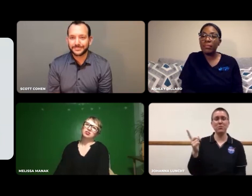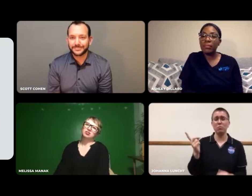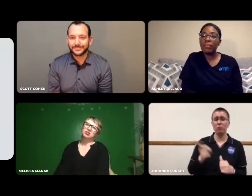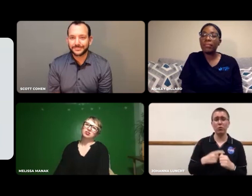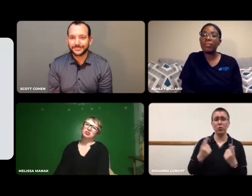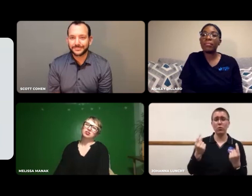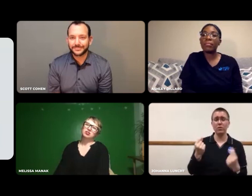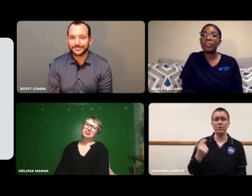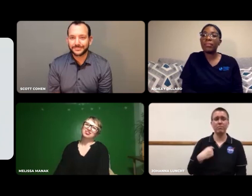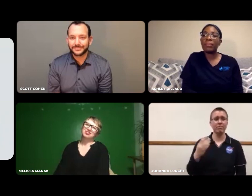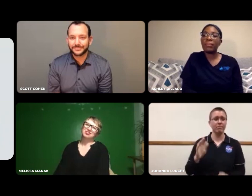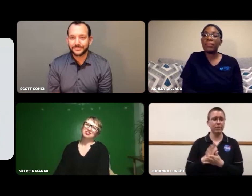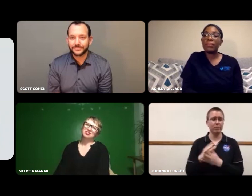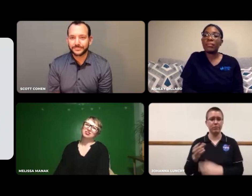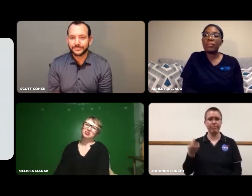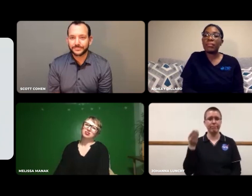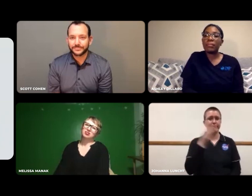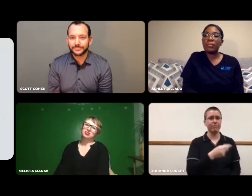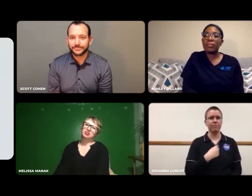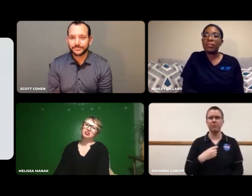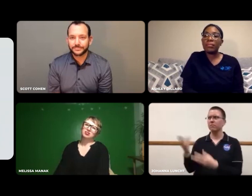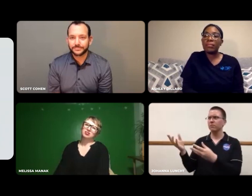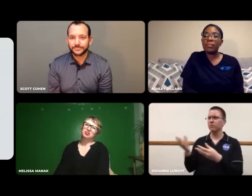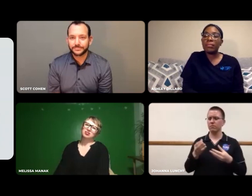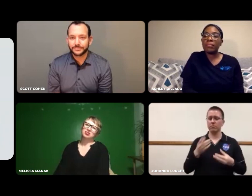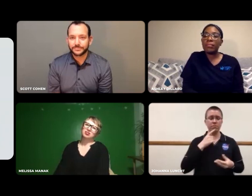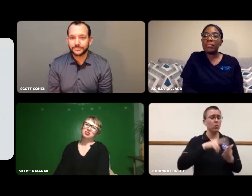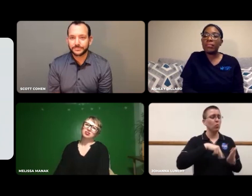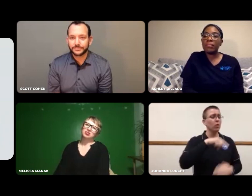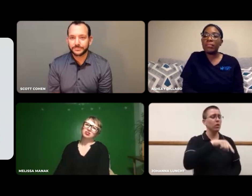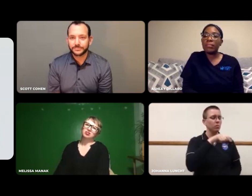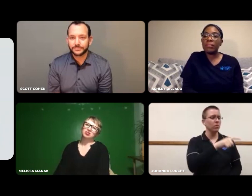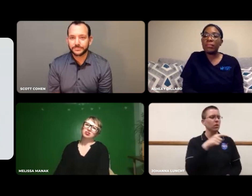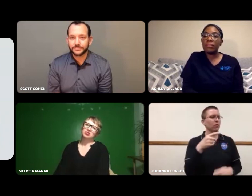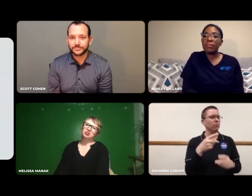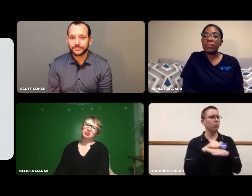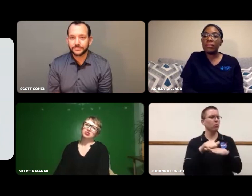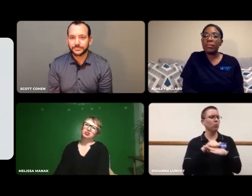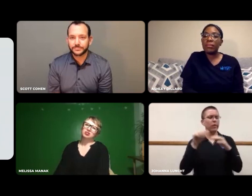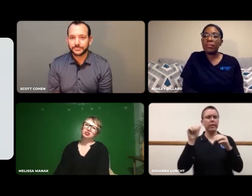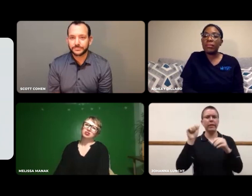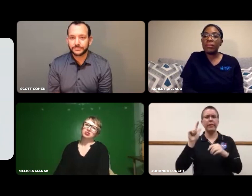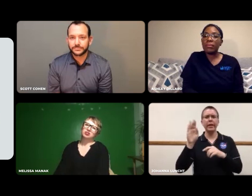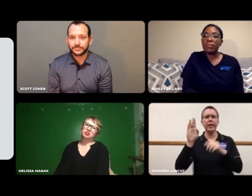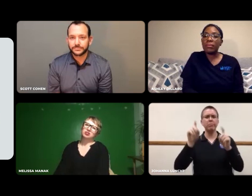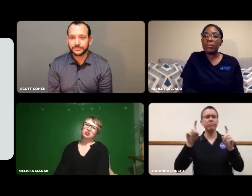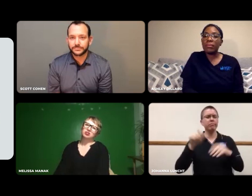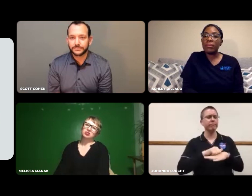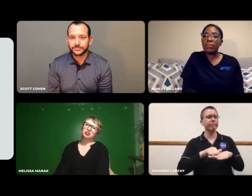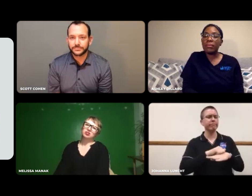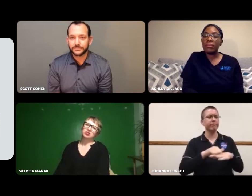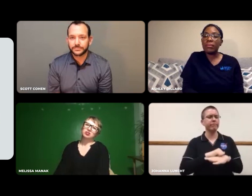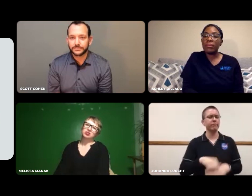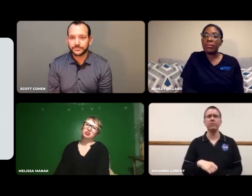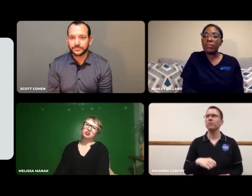The first thing he did was he handed me a big packet of information. He said, "Read this," and that I had to practice because I'd have a lab training test.